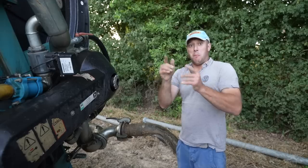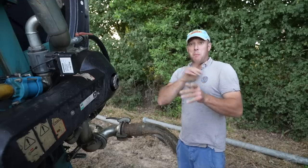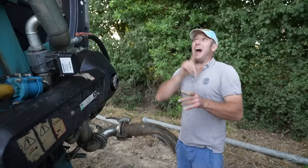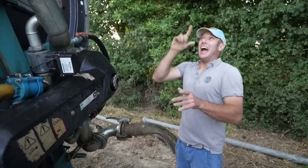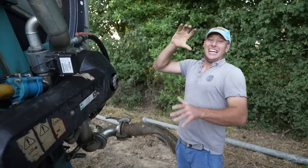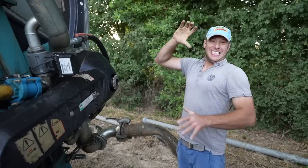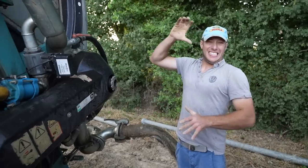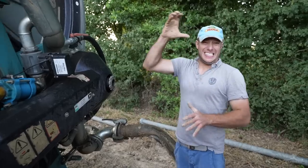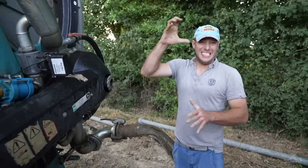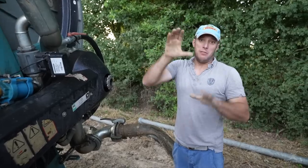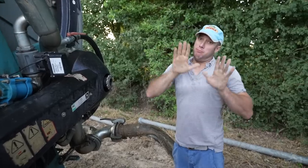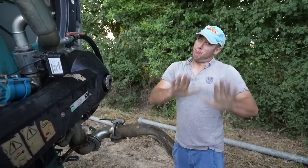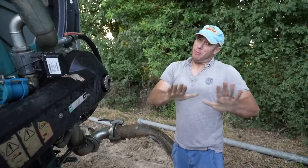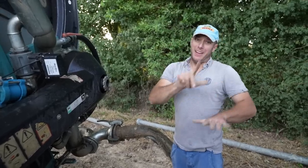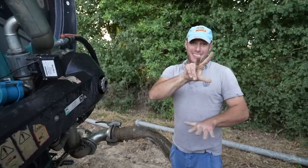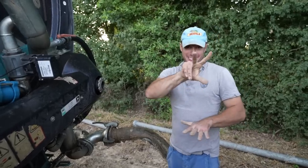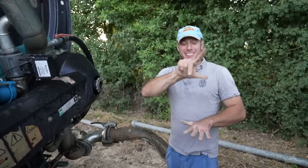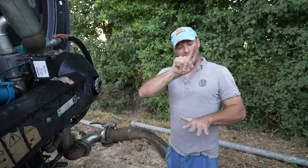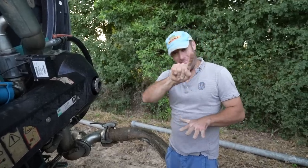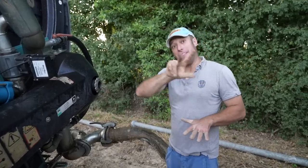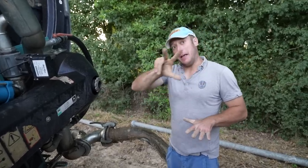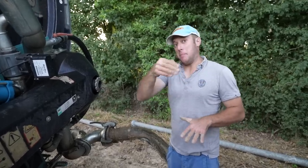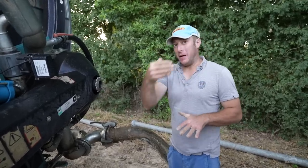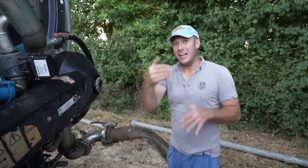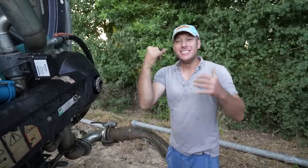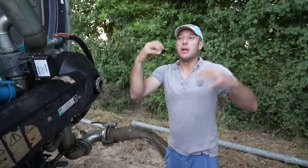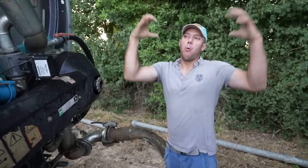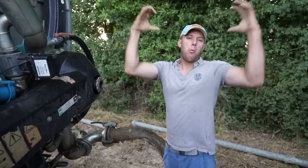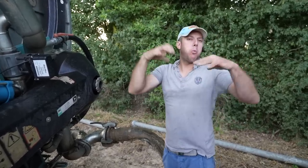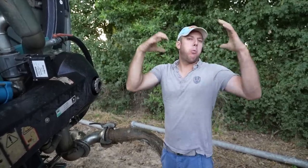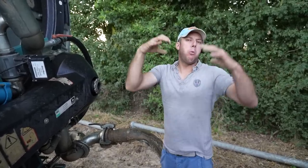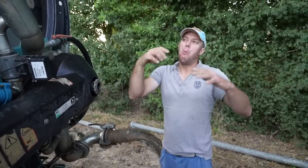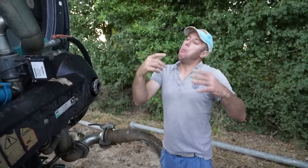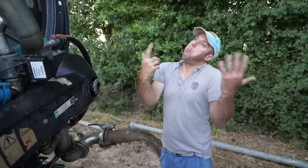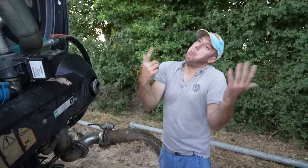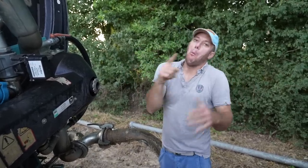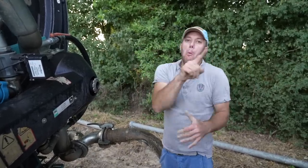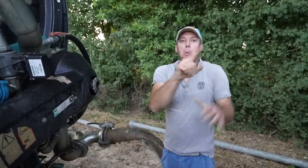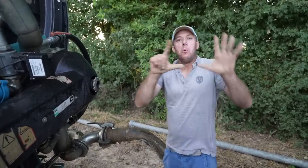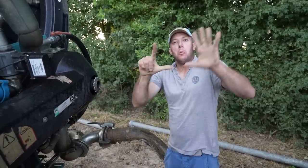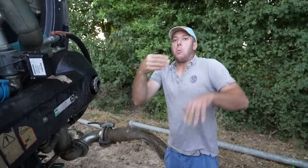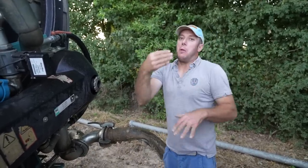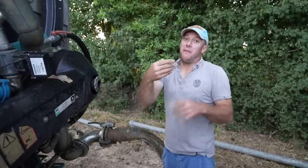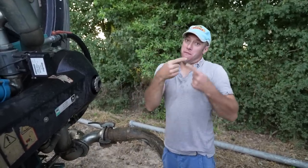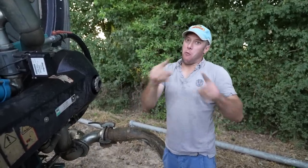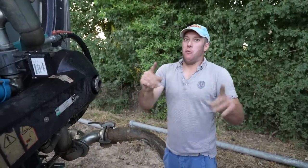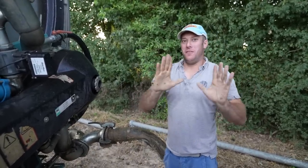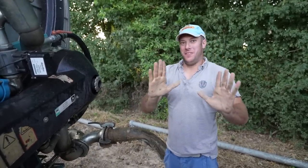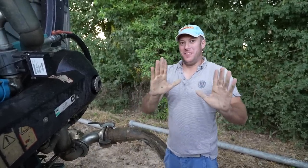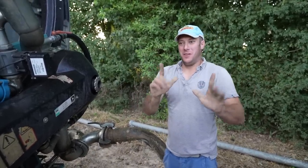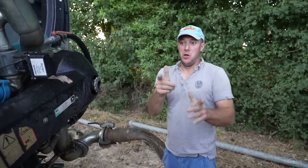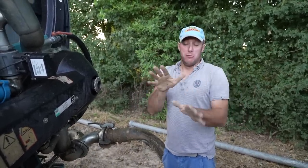But if it’s rainy or wet, we can do it faster, at maybe 17m per hour.